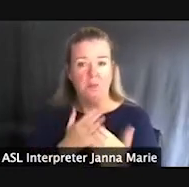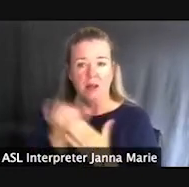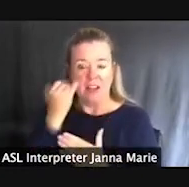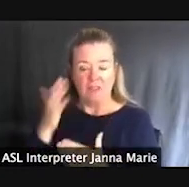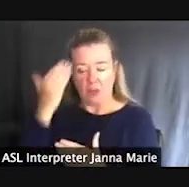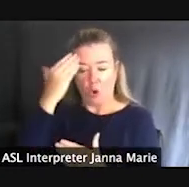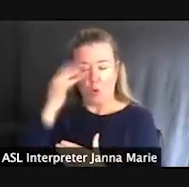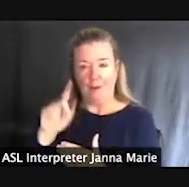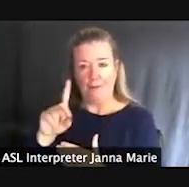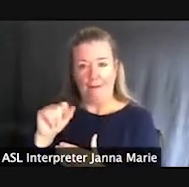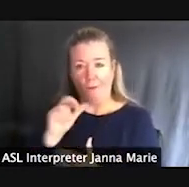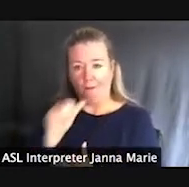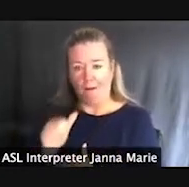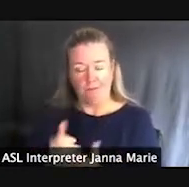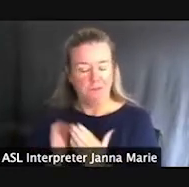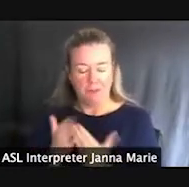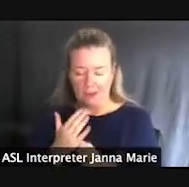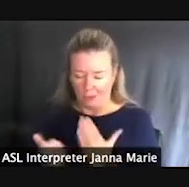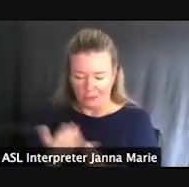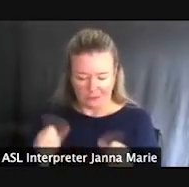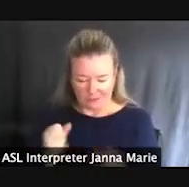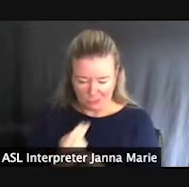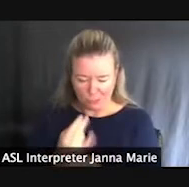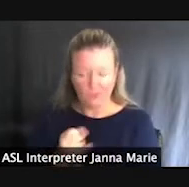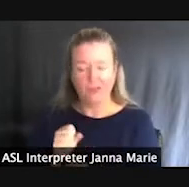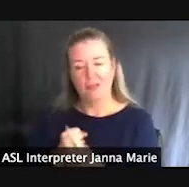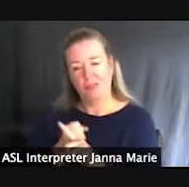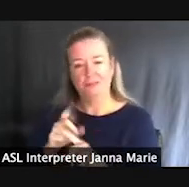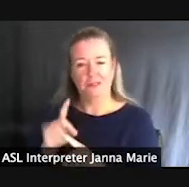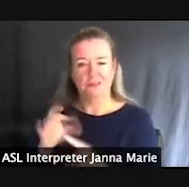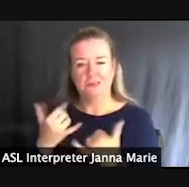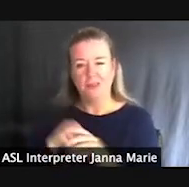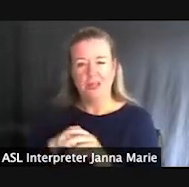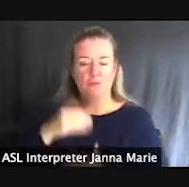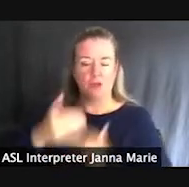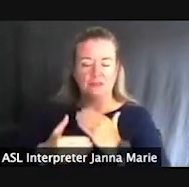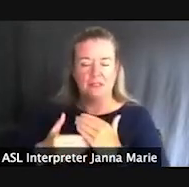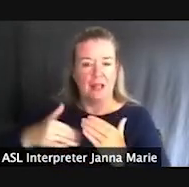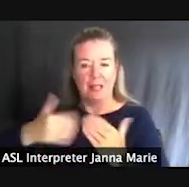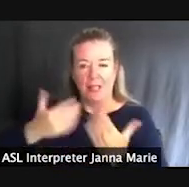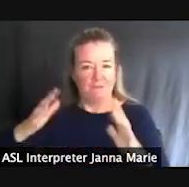So, it's, it's something that's still in process and finalizing, but it's really just a, something